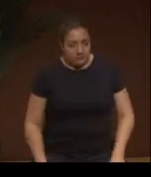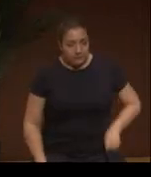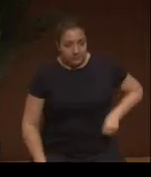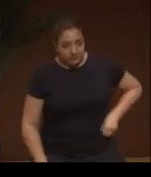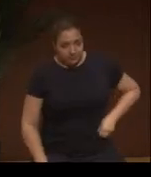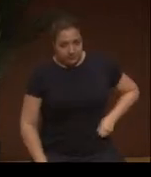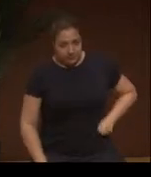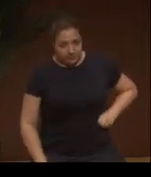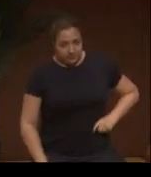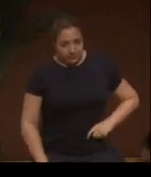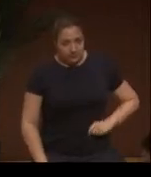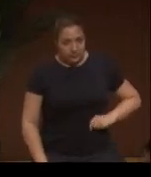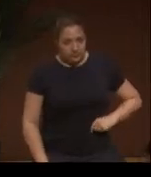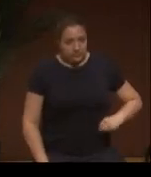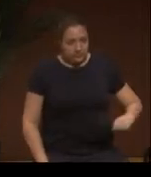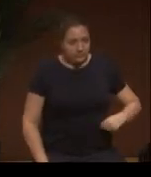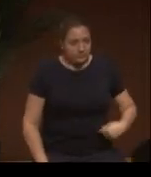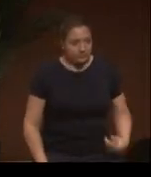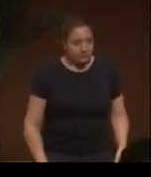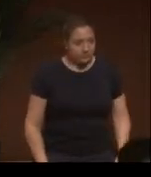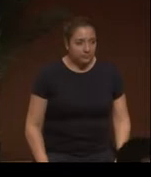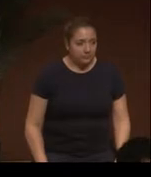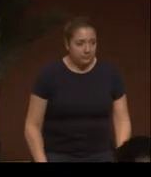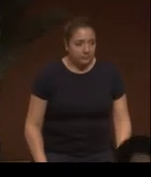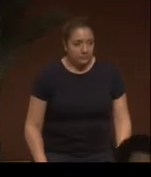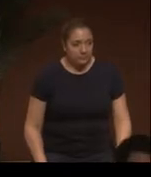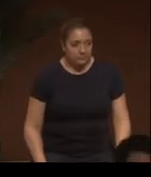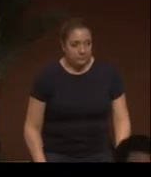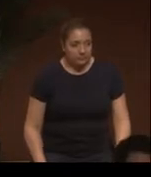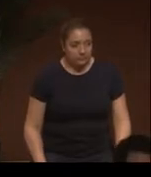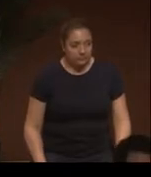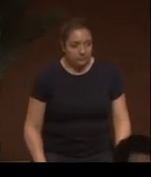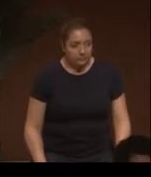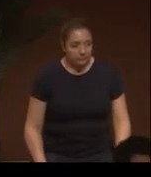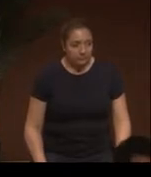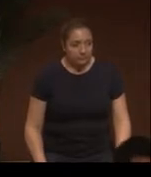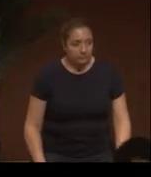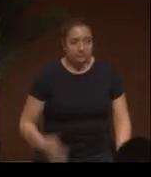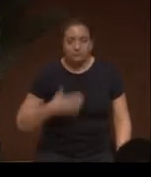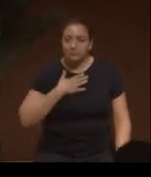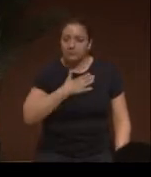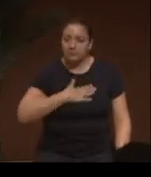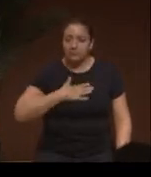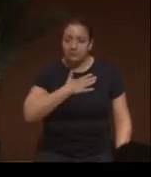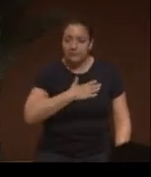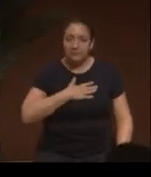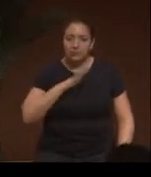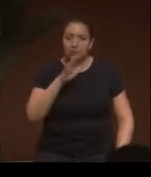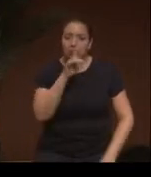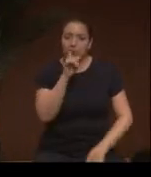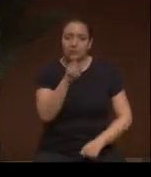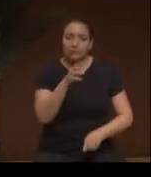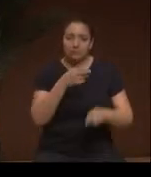You can line up in the front, and please try to keep your questions